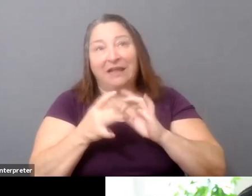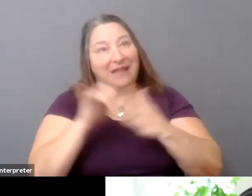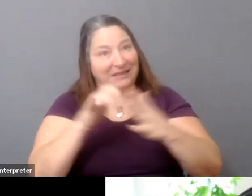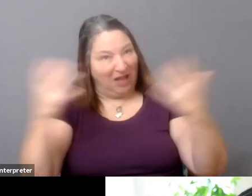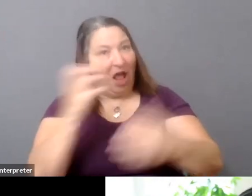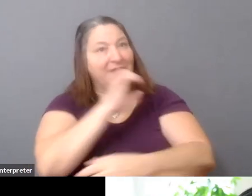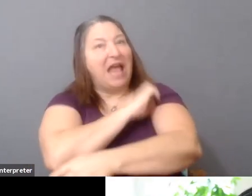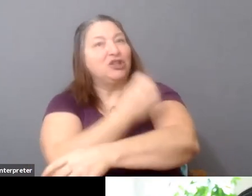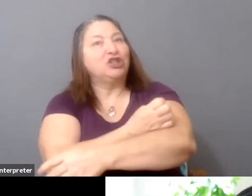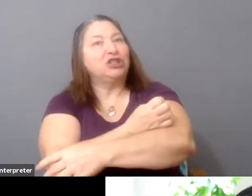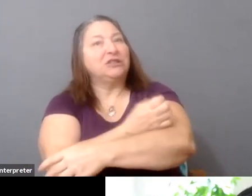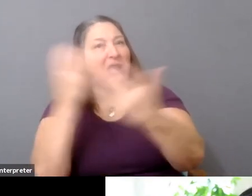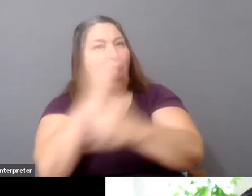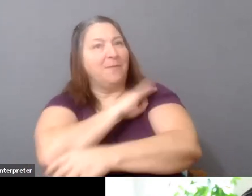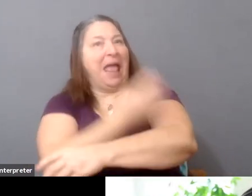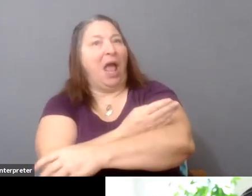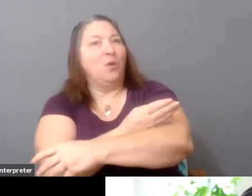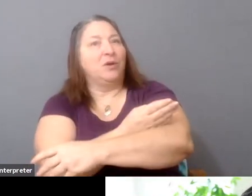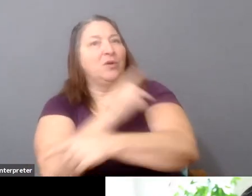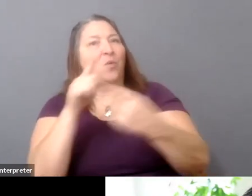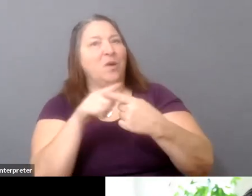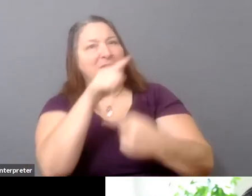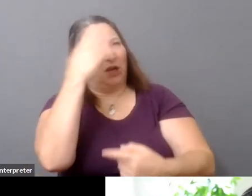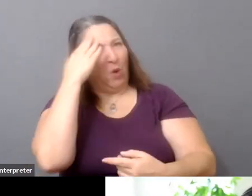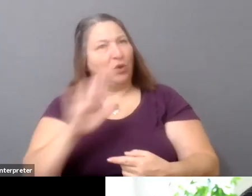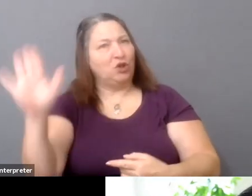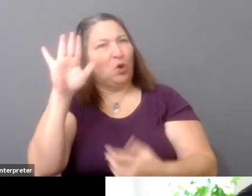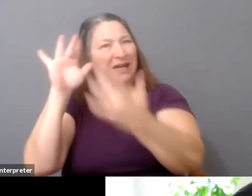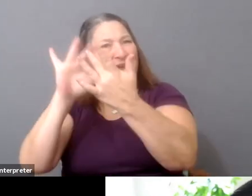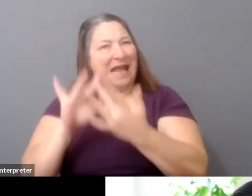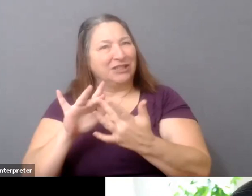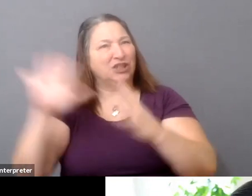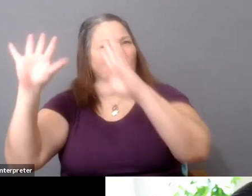And that has led to these data network effects--